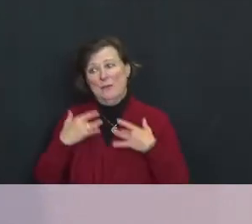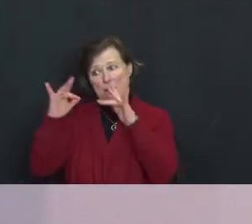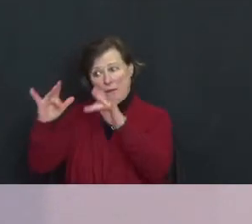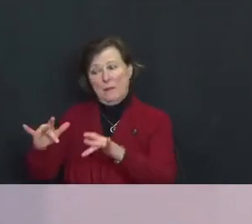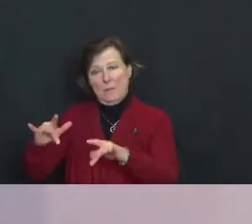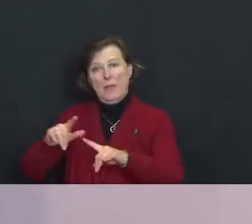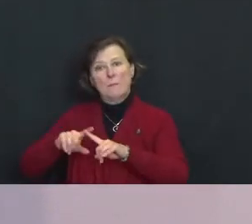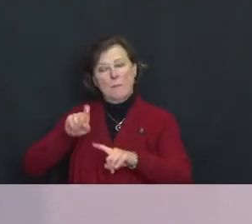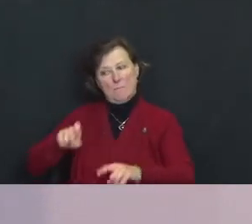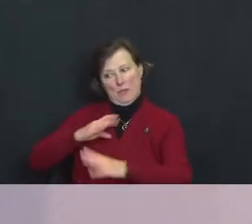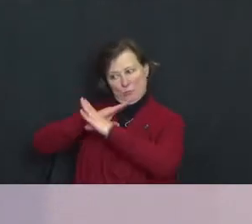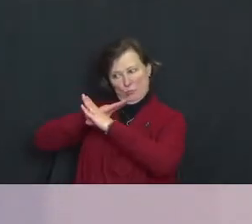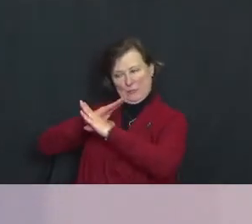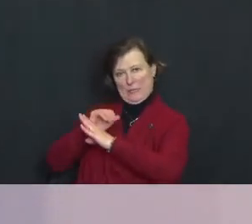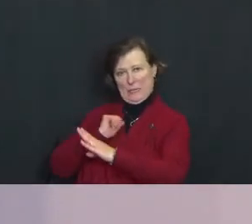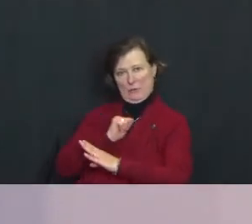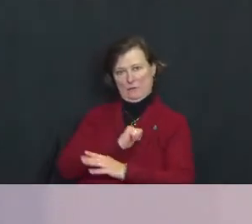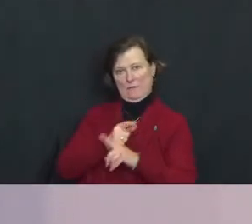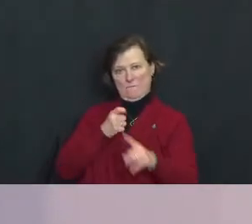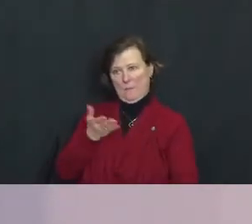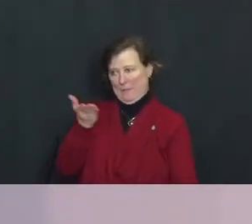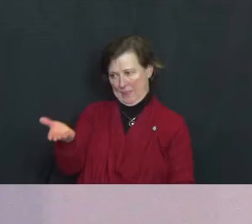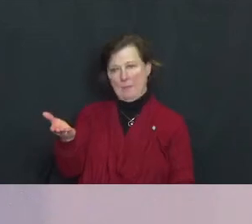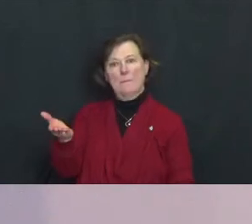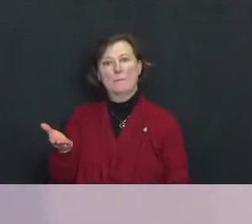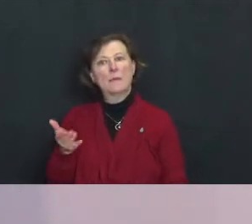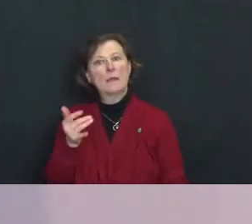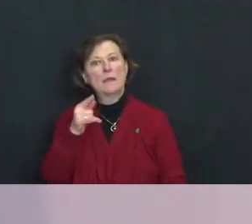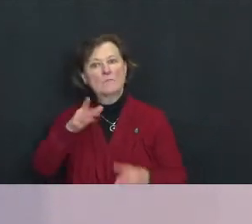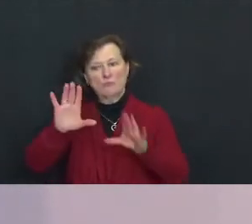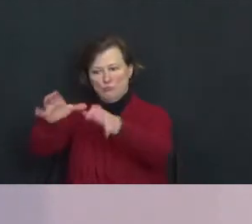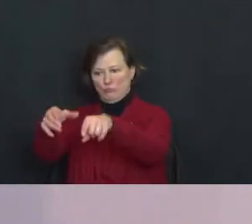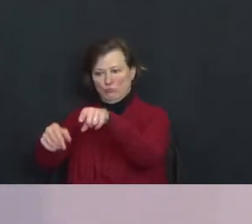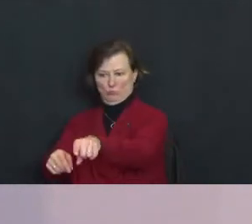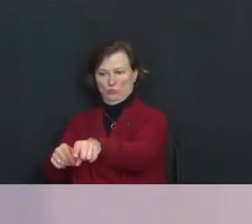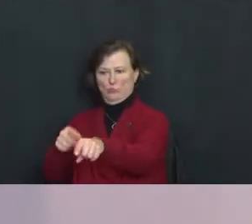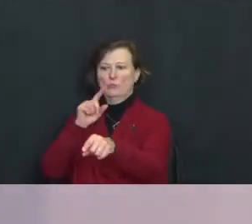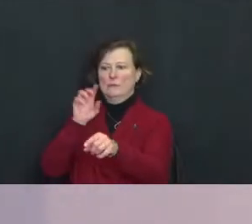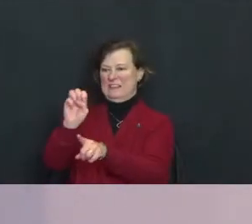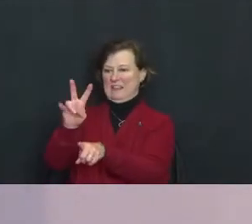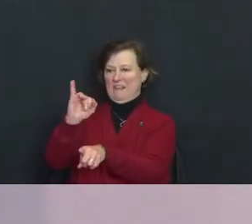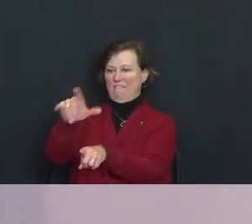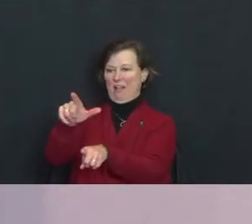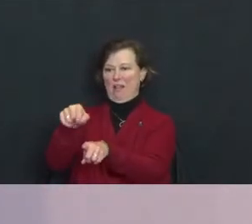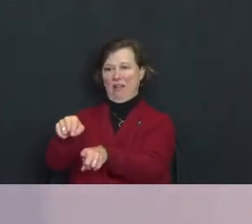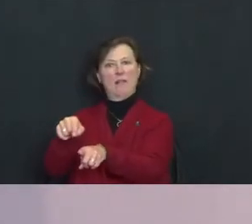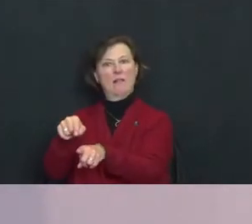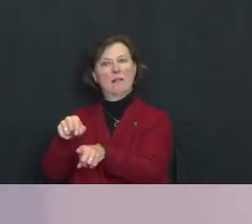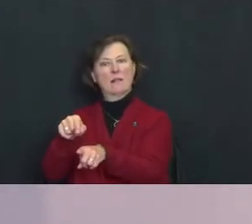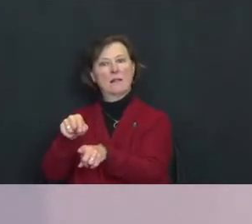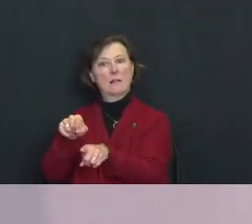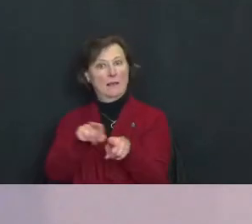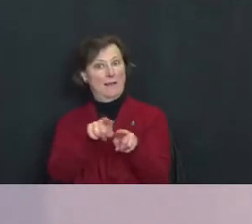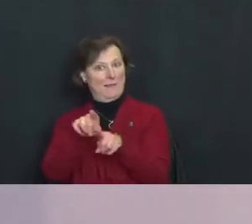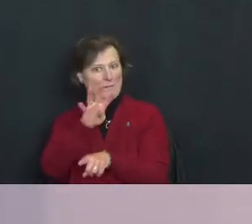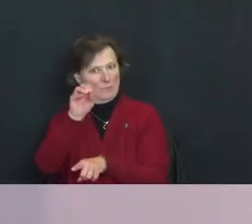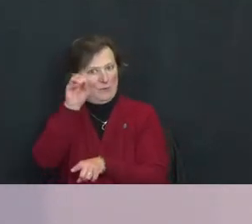from them. You know when you categorize somebody as evil, as 40 percent of us are doing to one another